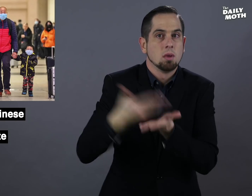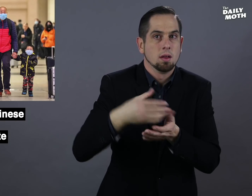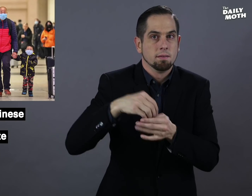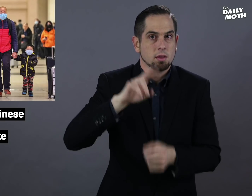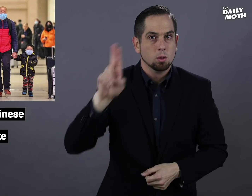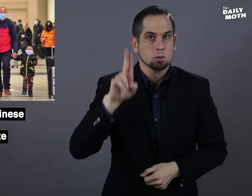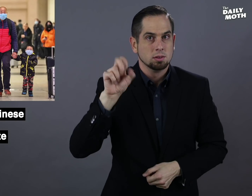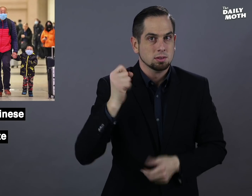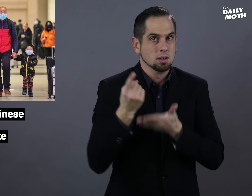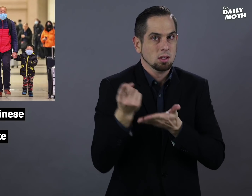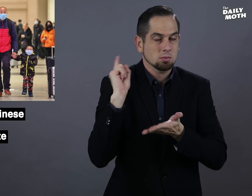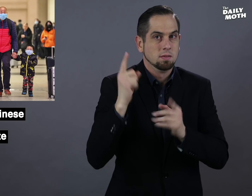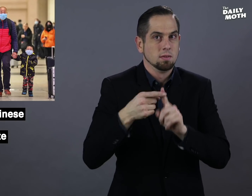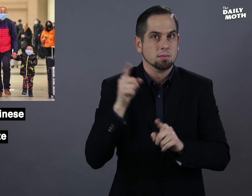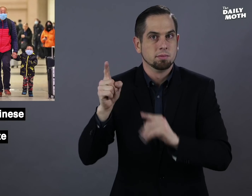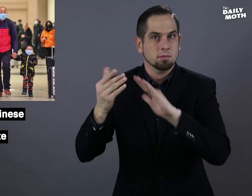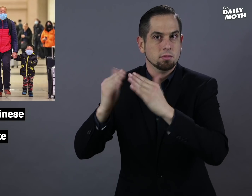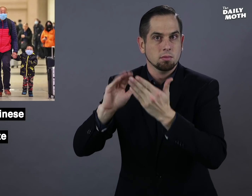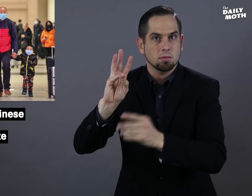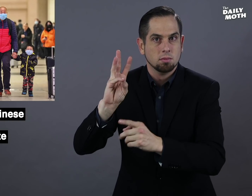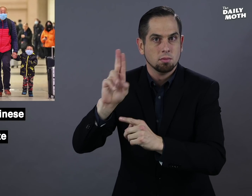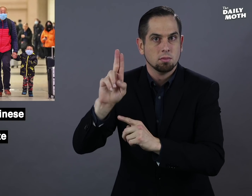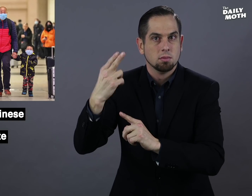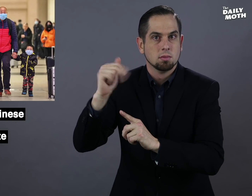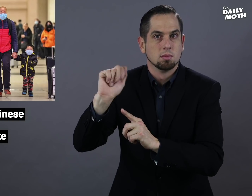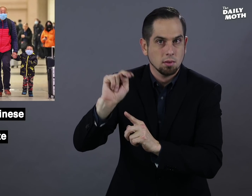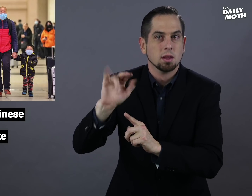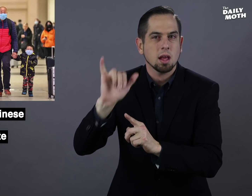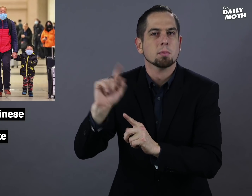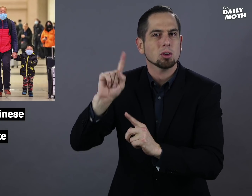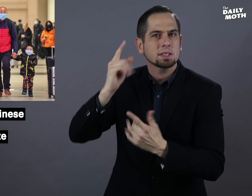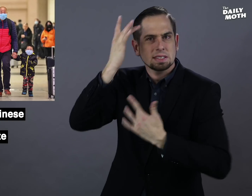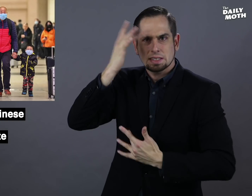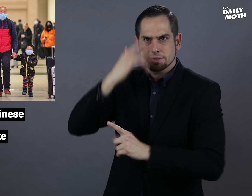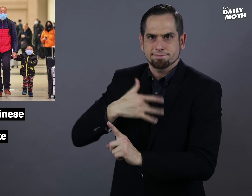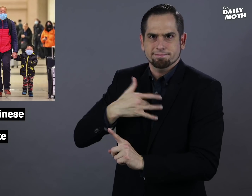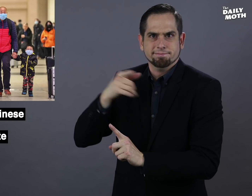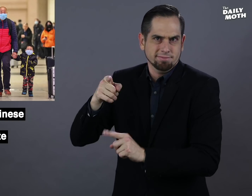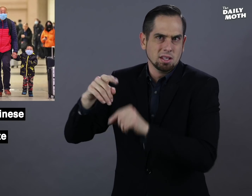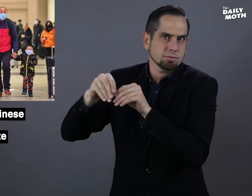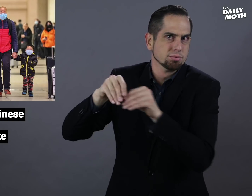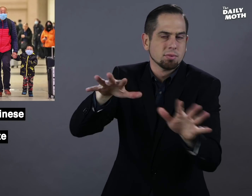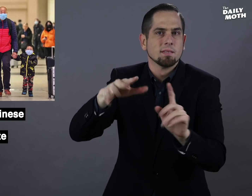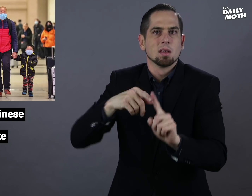He arrived in the United States last week from Wuhan, which is where the disease is believed to have spread